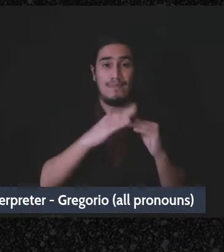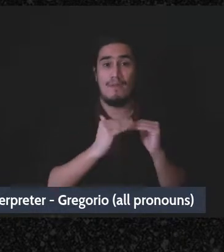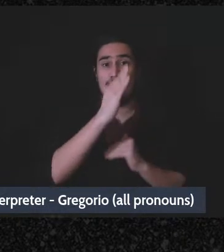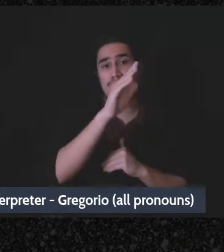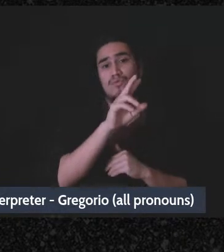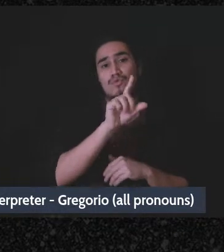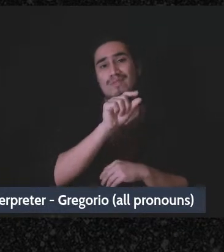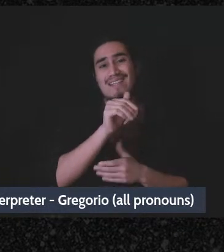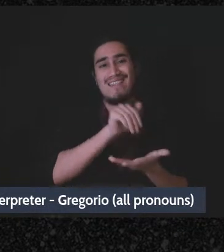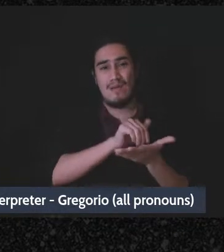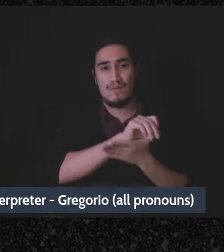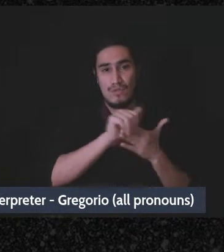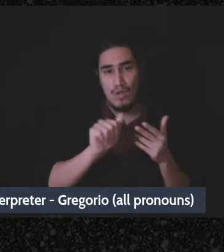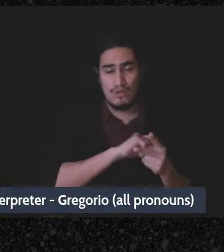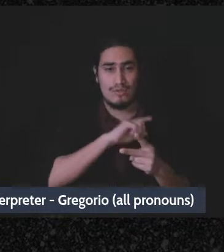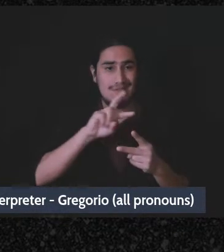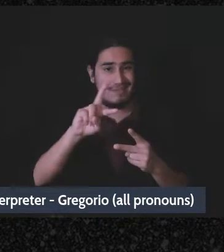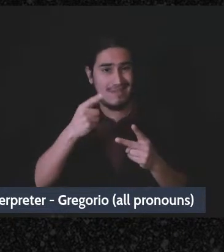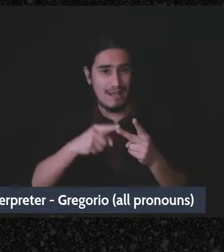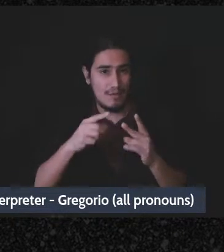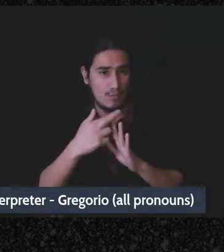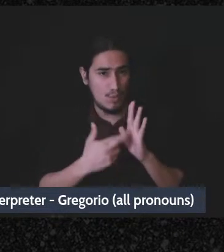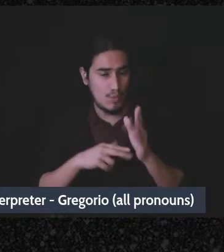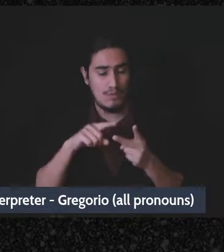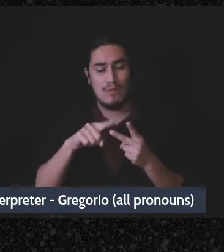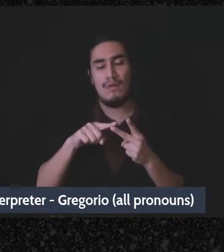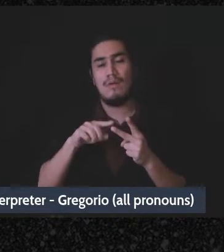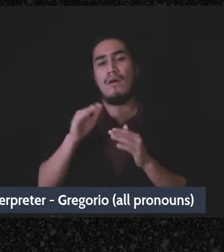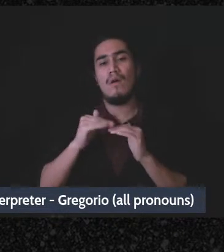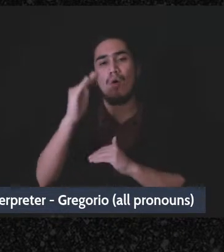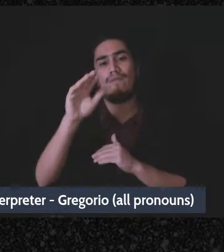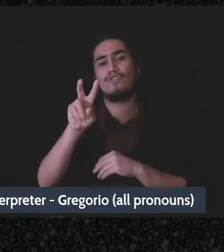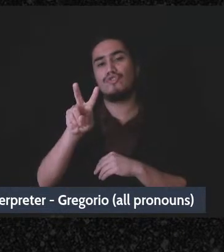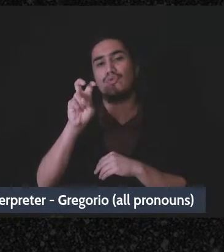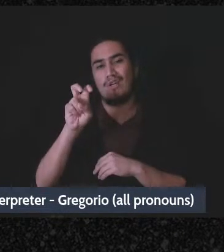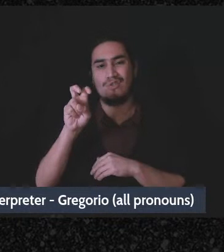payments, and number two, there's over 200 separate payments in a calendar year.